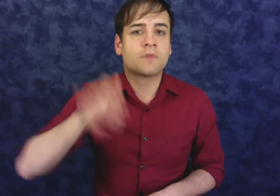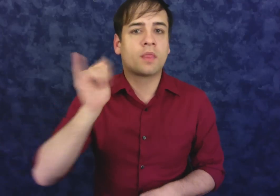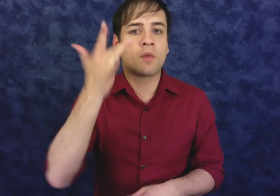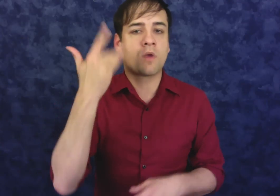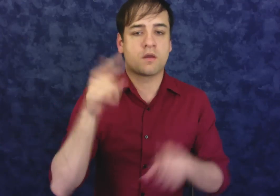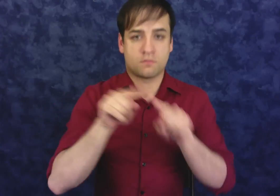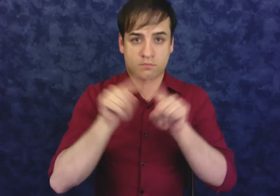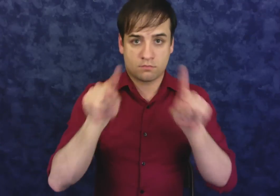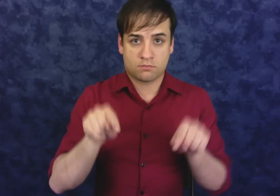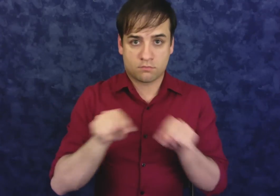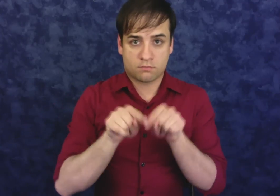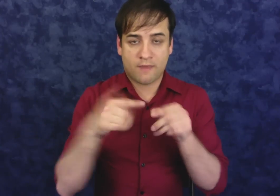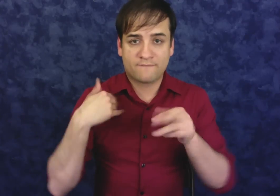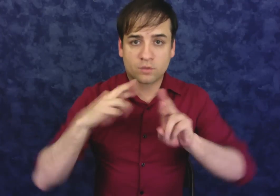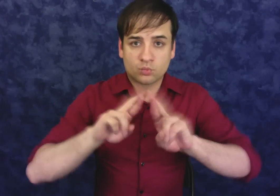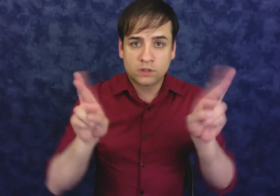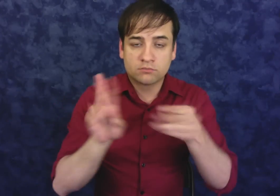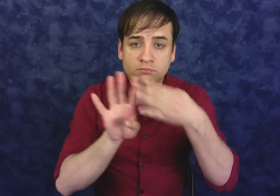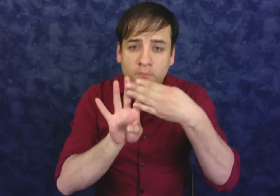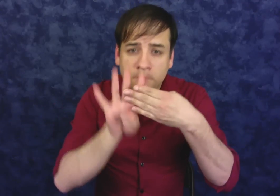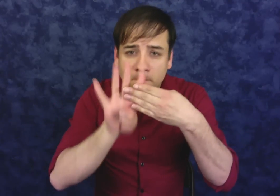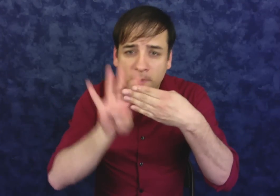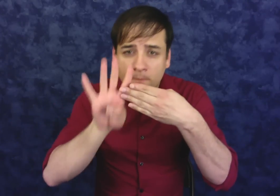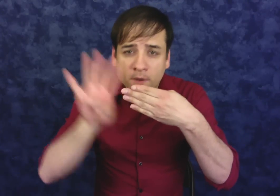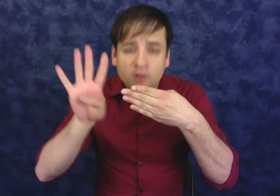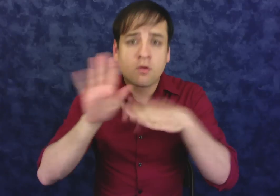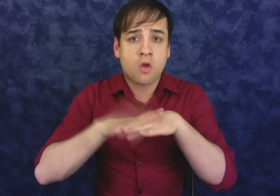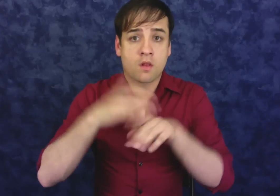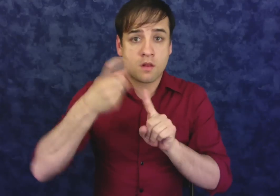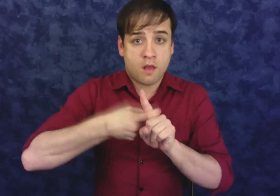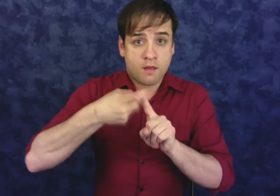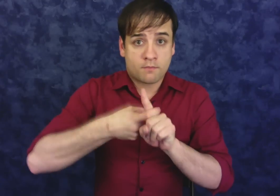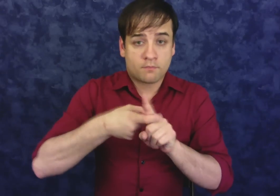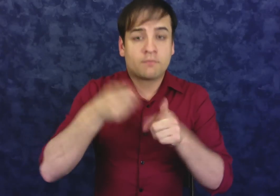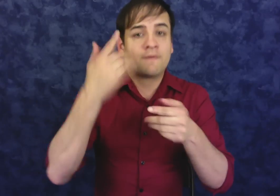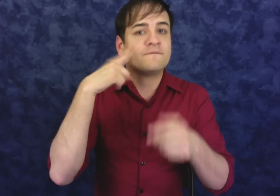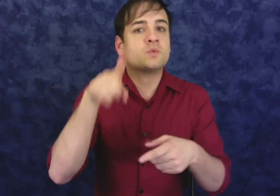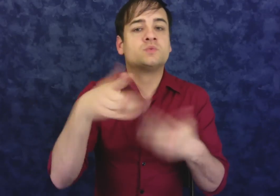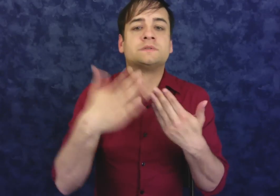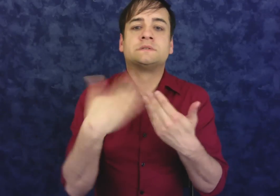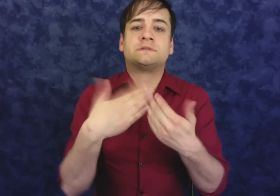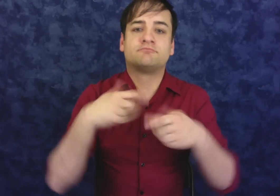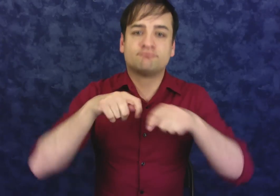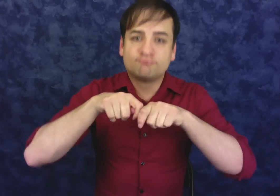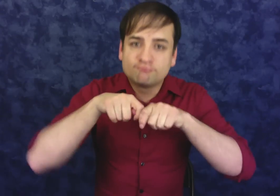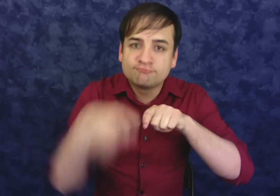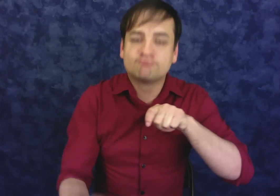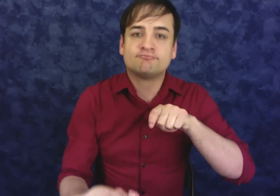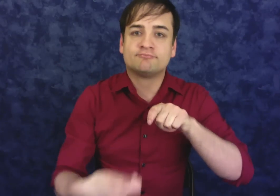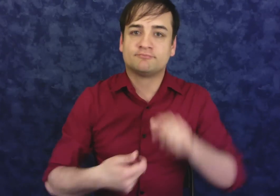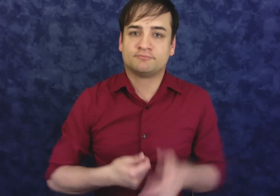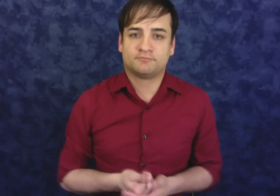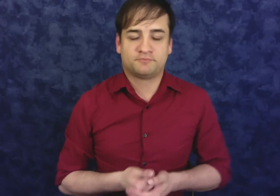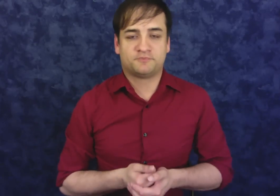That's why the edge of the wrapper is designed to make it easy to open by hand.